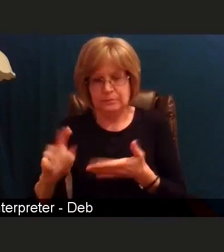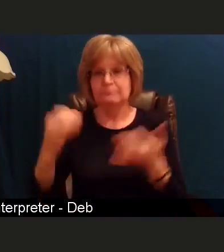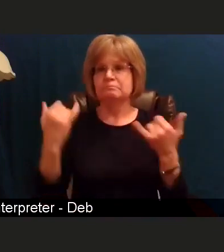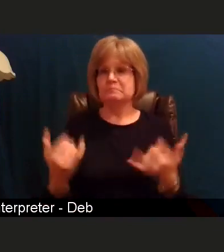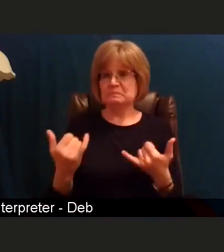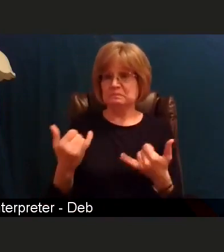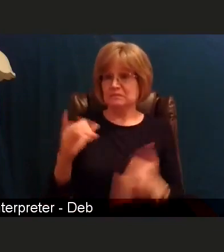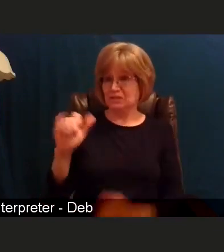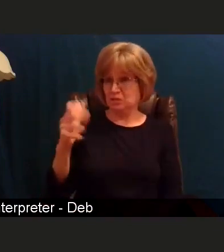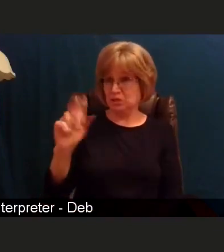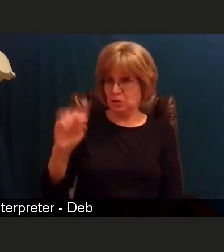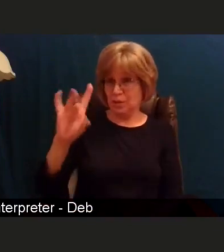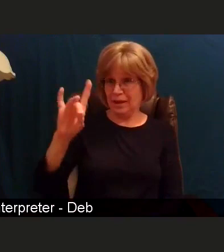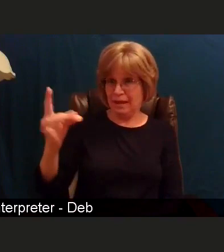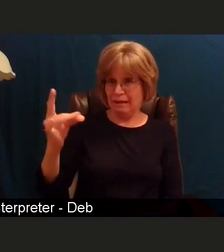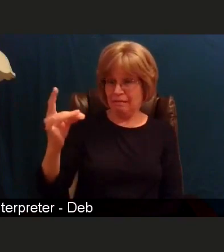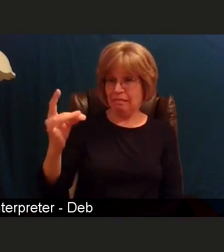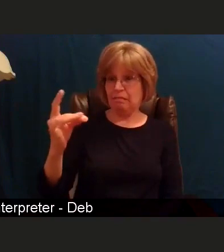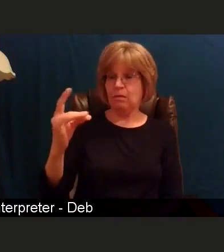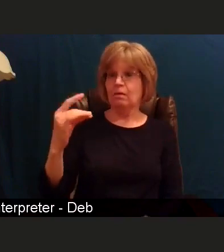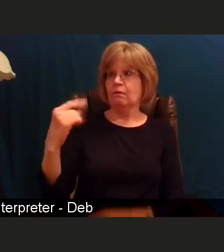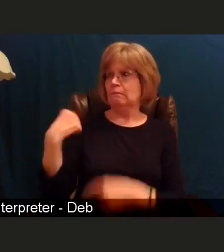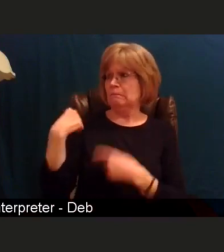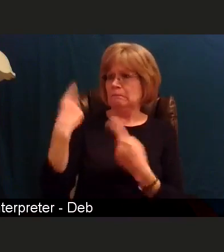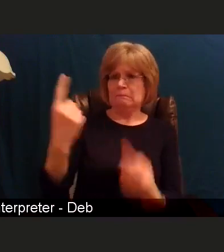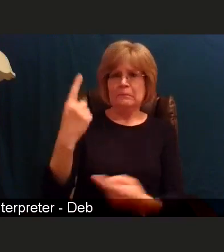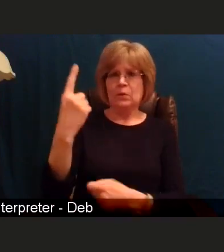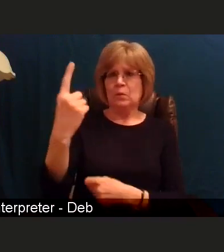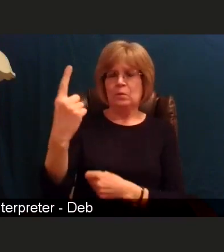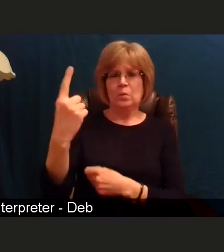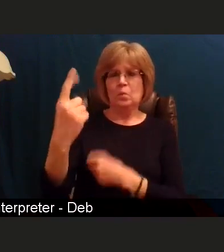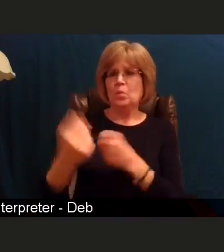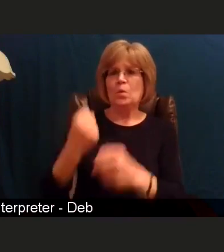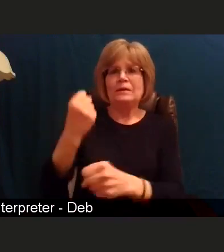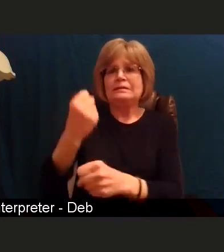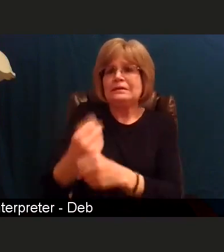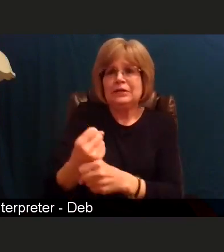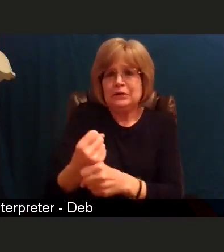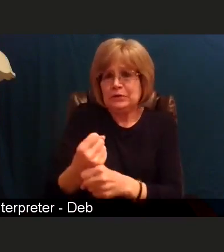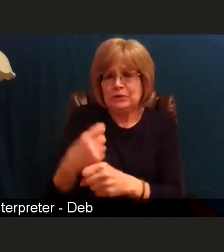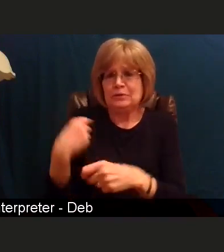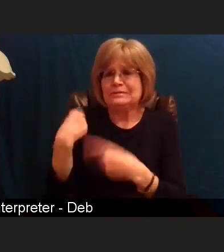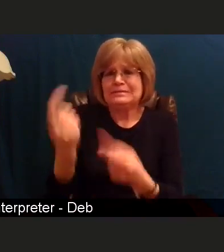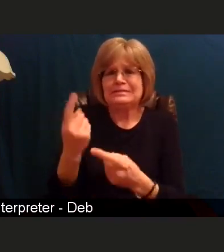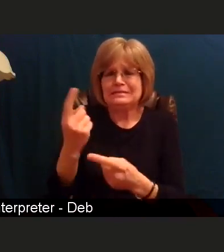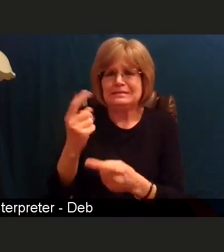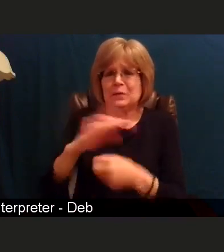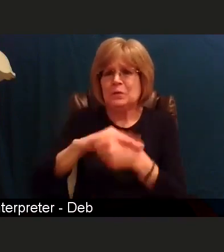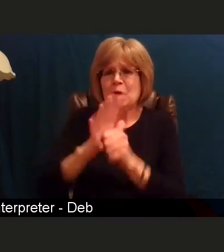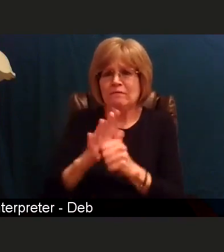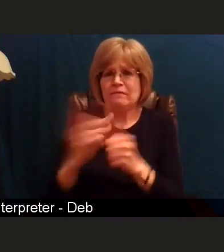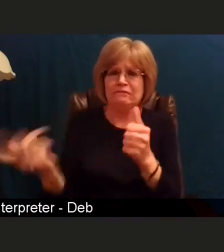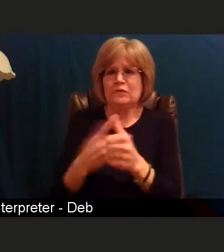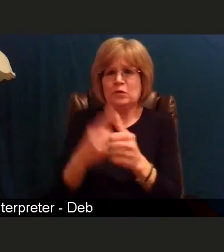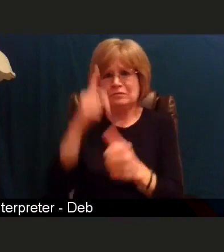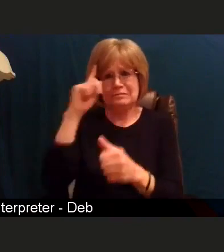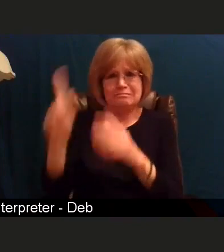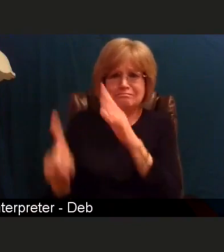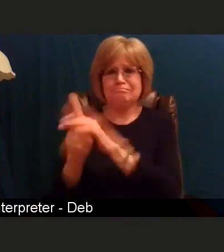It has already been a year since we started to first hear about COVID-19, and when we first started to hear about it